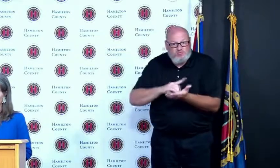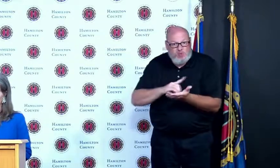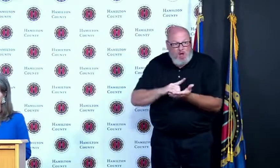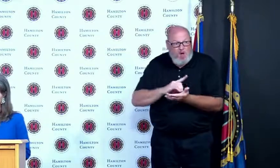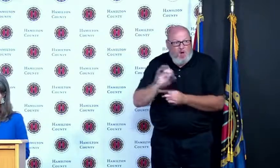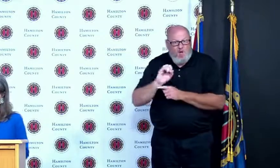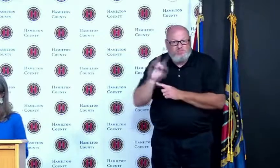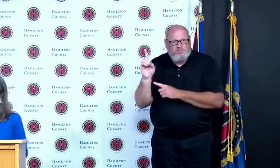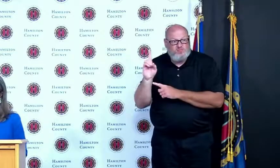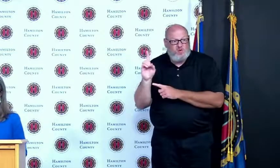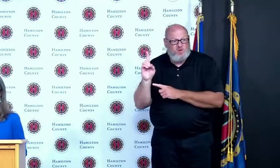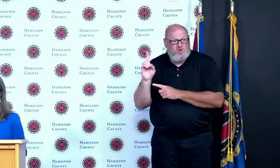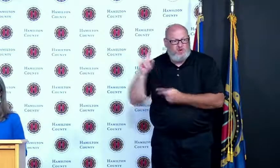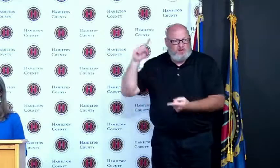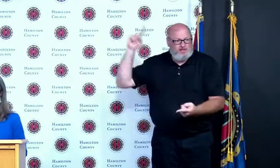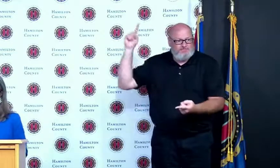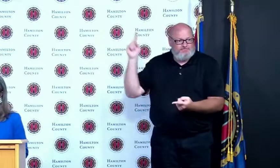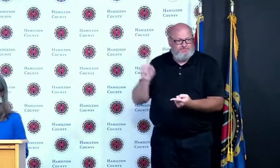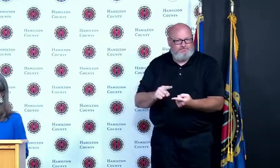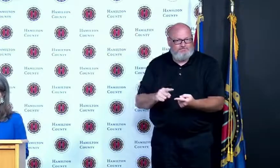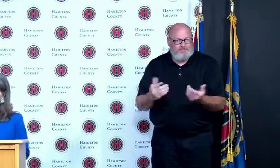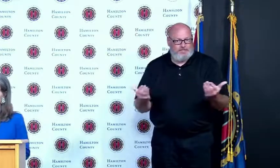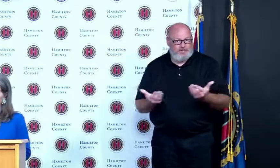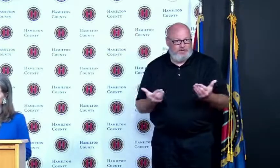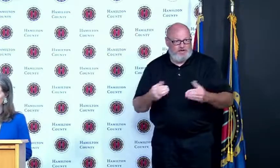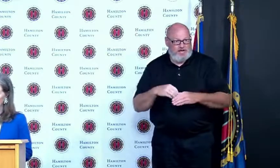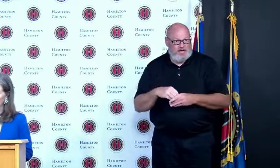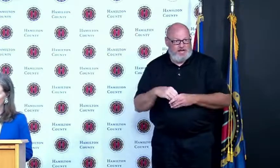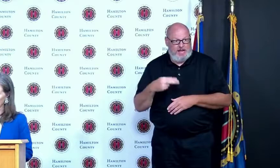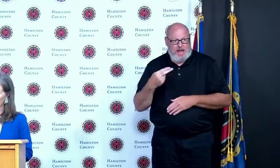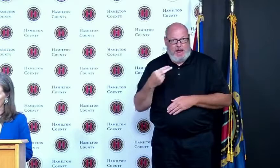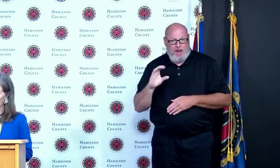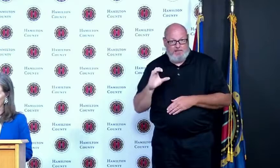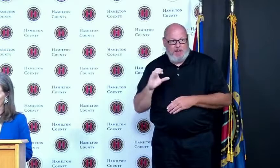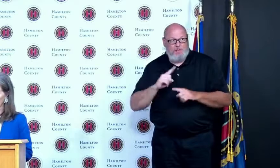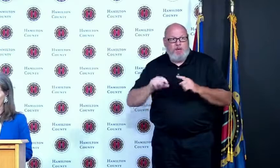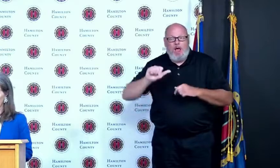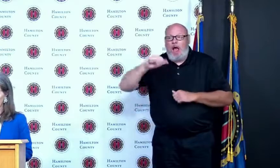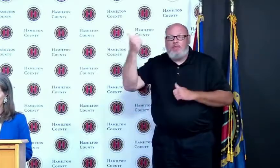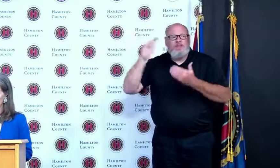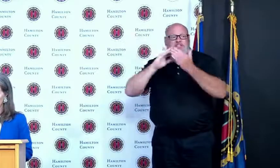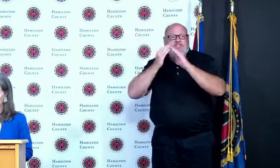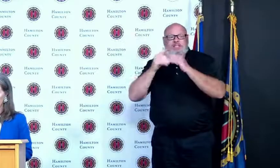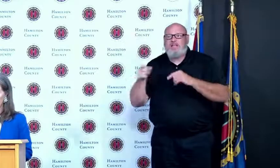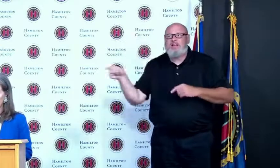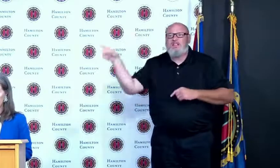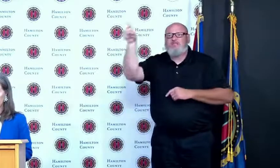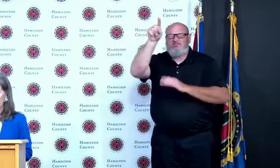the Addiction Response Coalition has met weekly during the height of the pandemic to pivot their